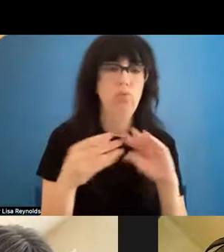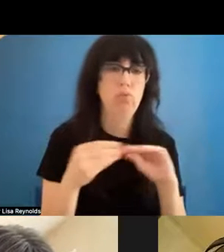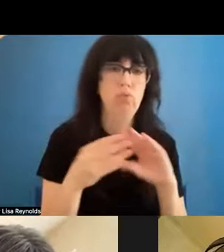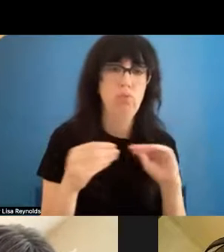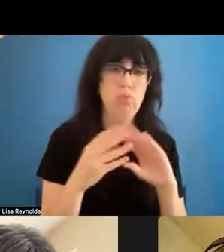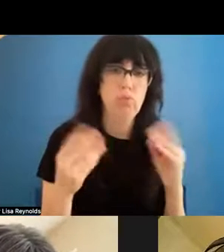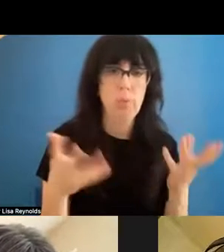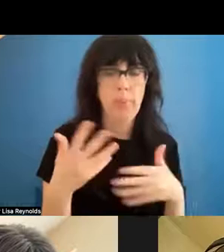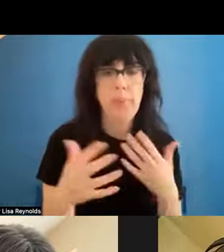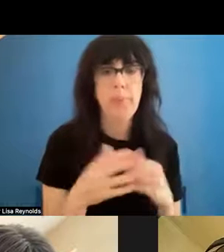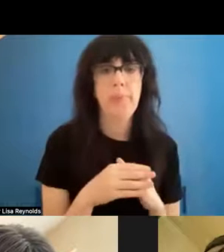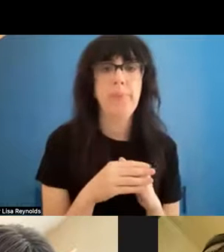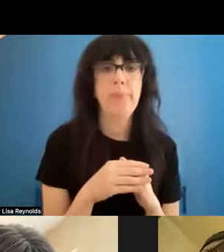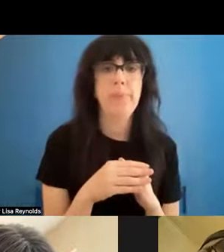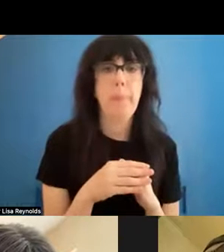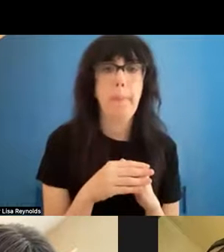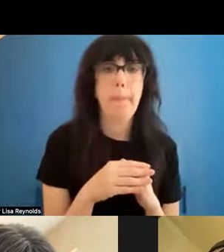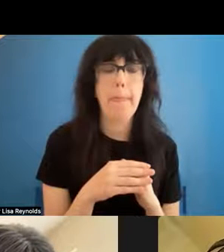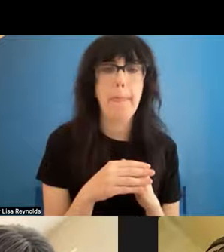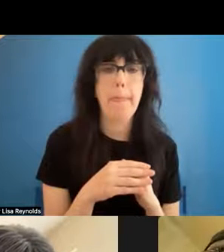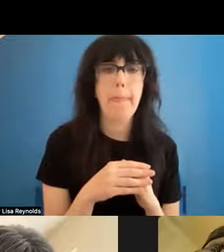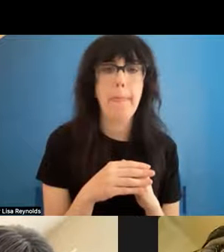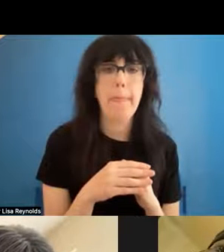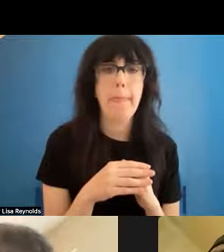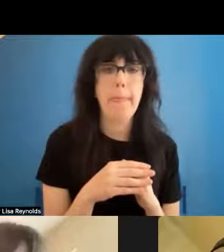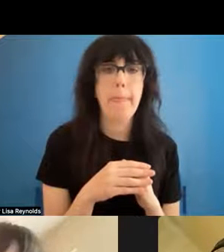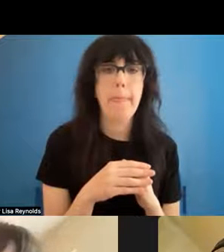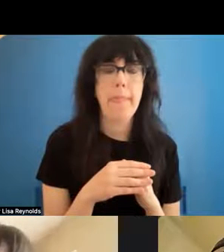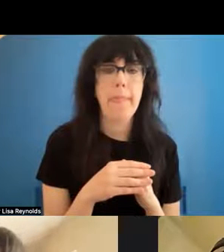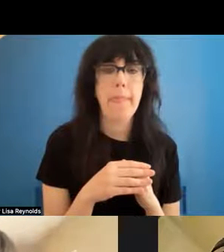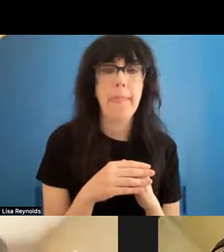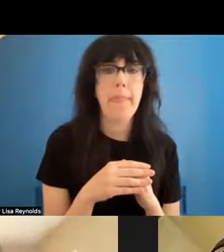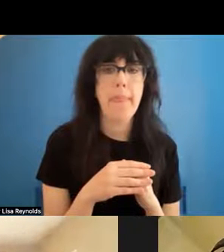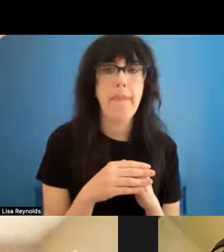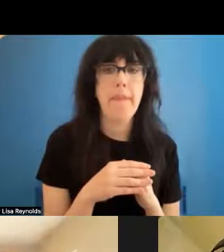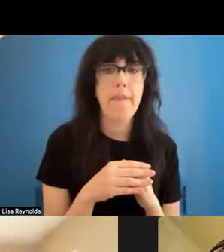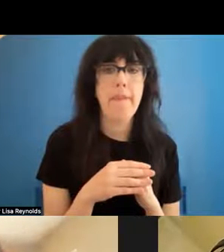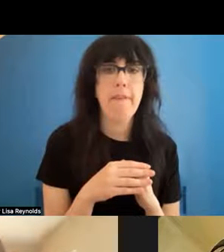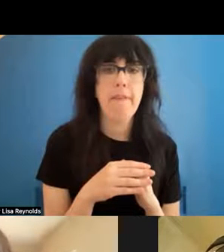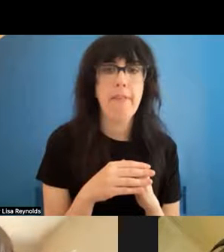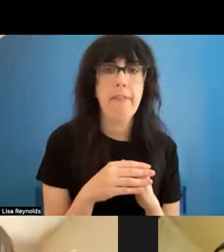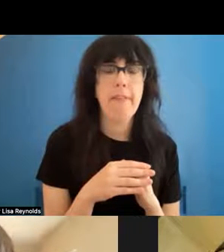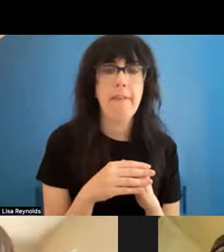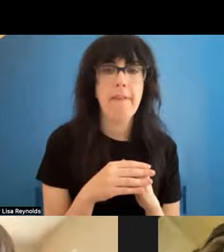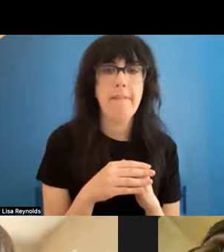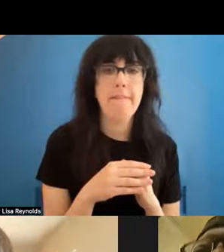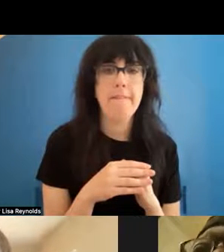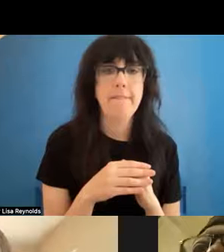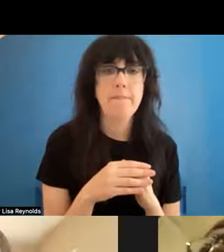and at the time there was no inclination that break dance would